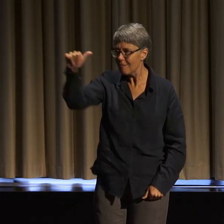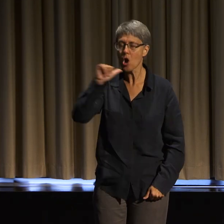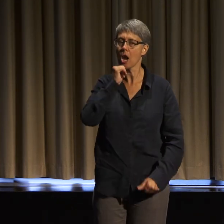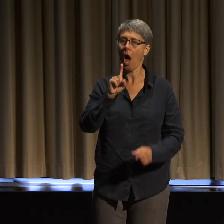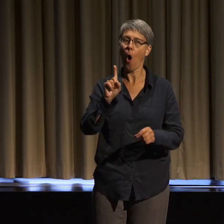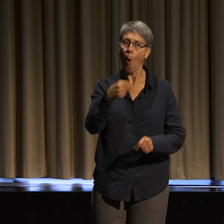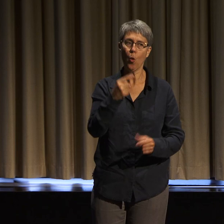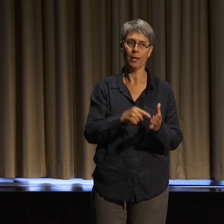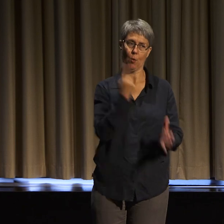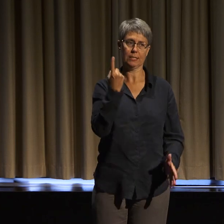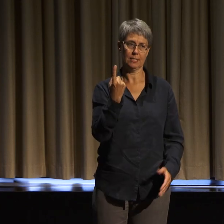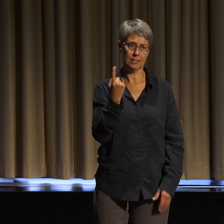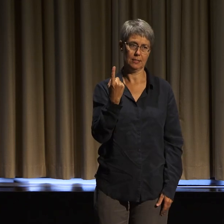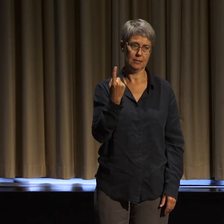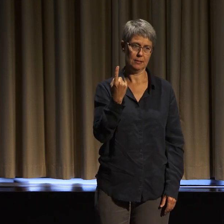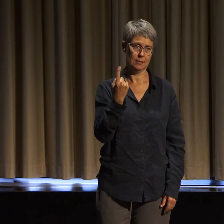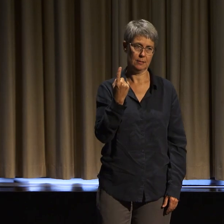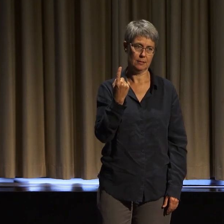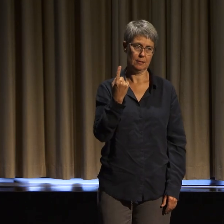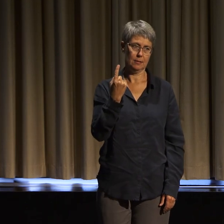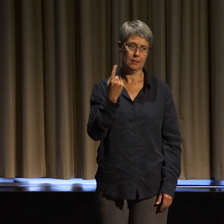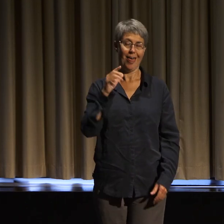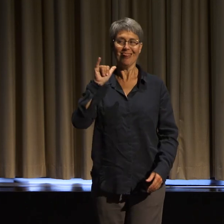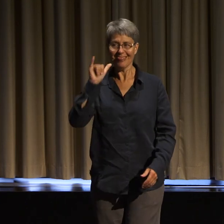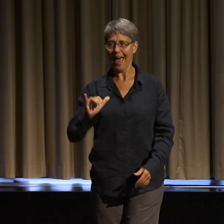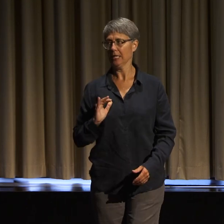into our political work more and more and more, as we grow it